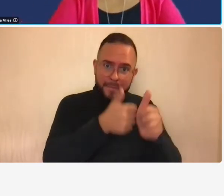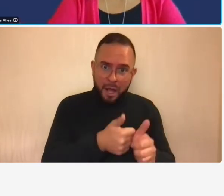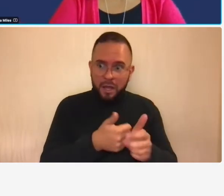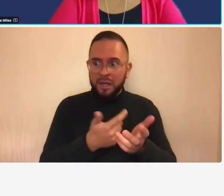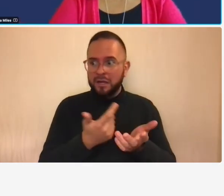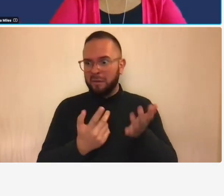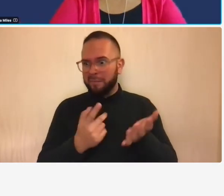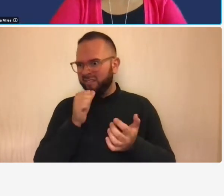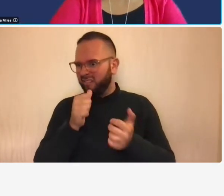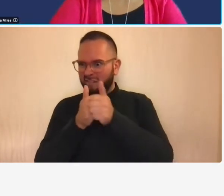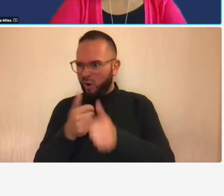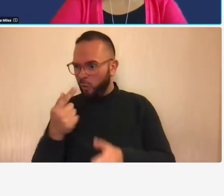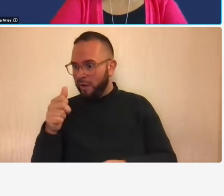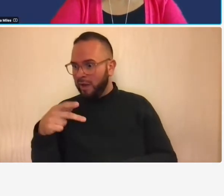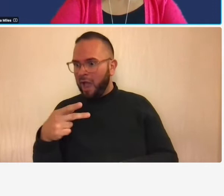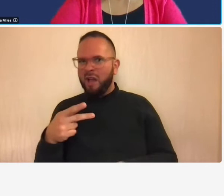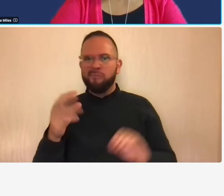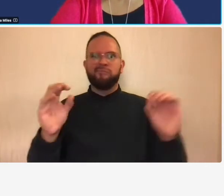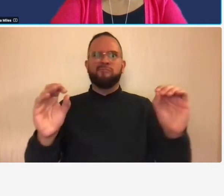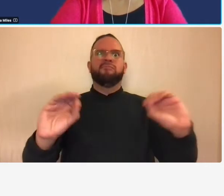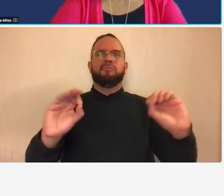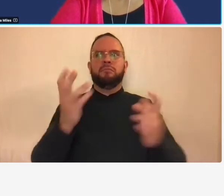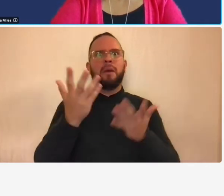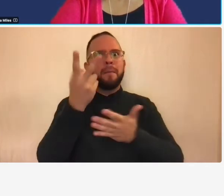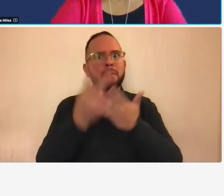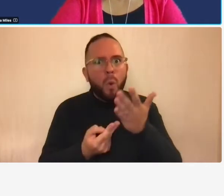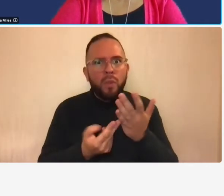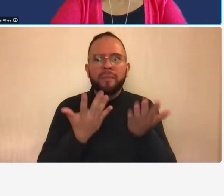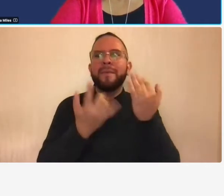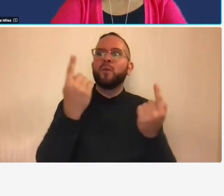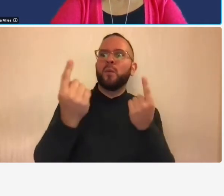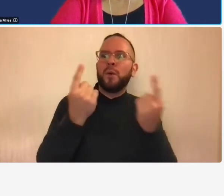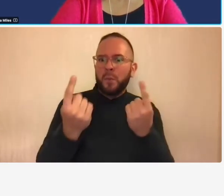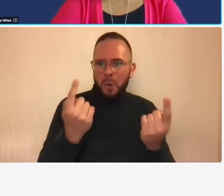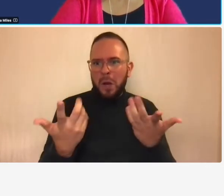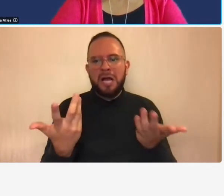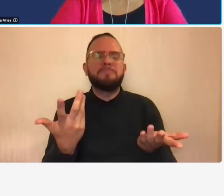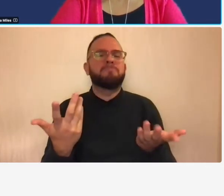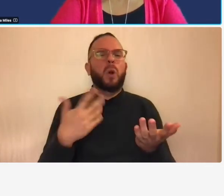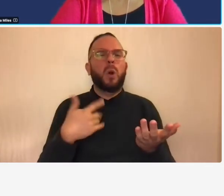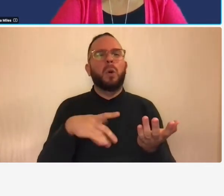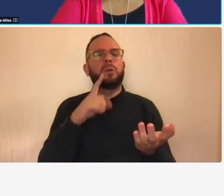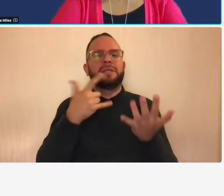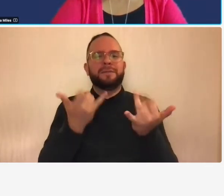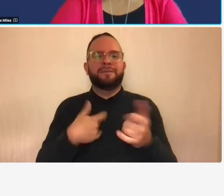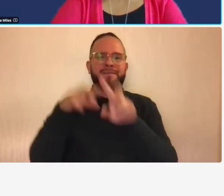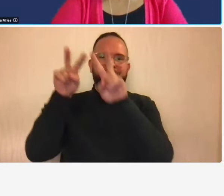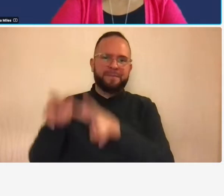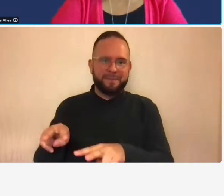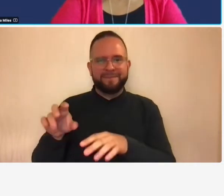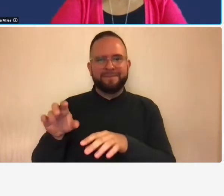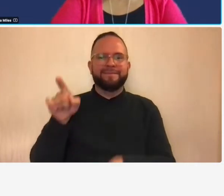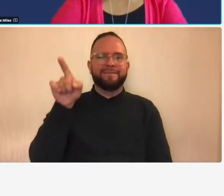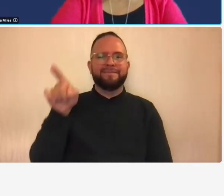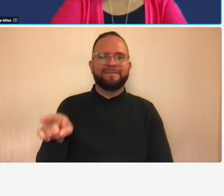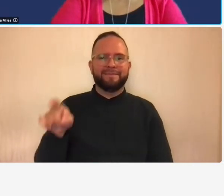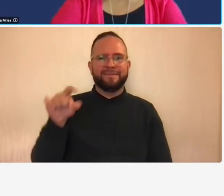so i'll look at the chat to see if anybody has any answers there x y z i see um that's an answer